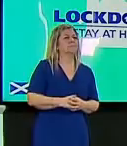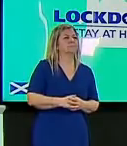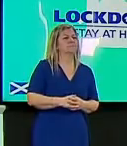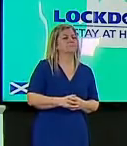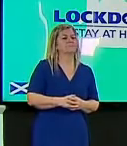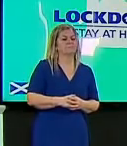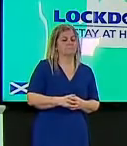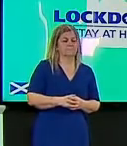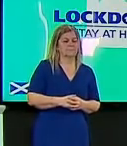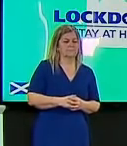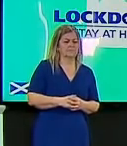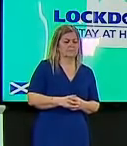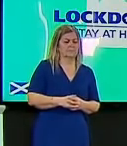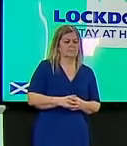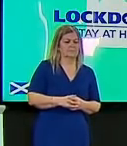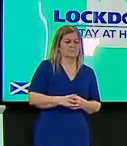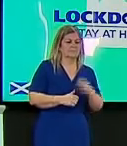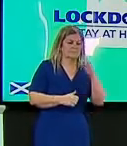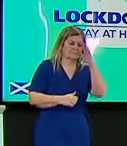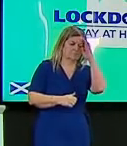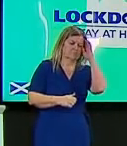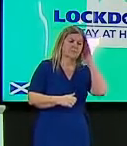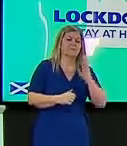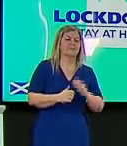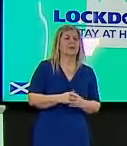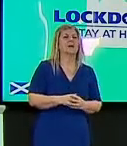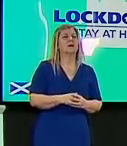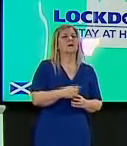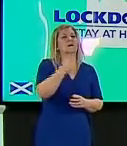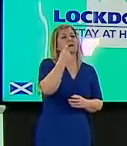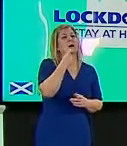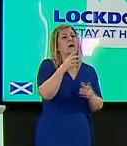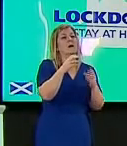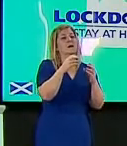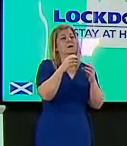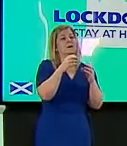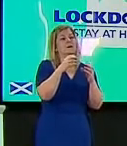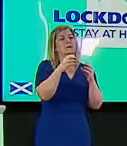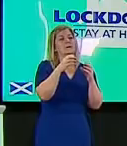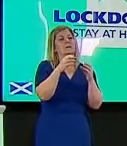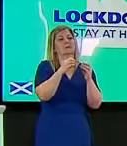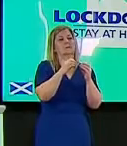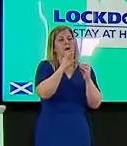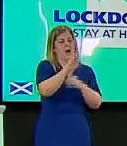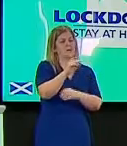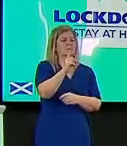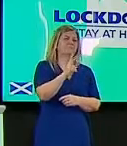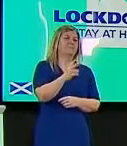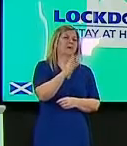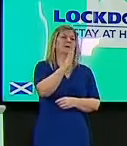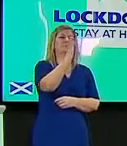thank you i just wanted to go back again to the brazil variant and i wondered could you tell you might have said this already and i've missed it but could you tell us how many people were on